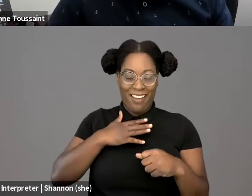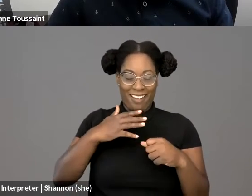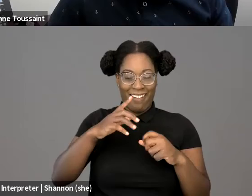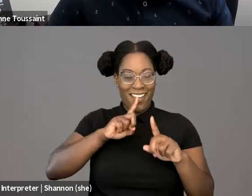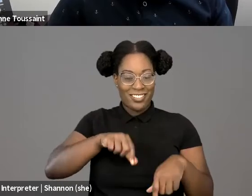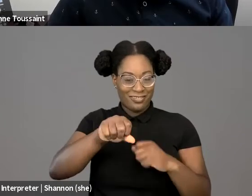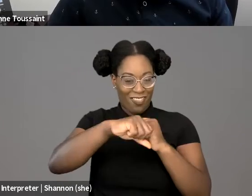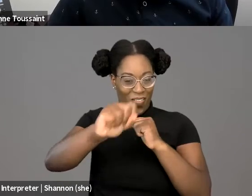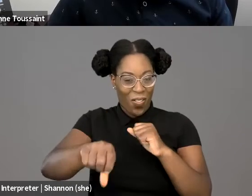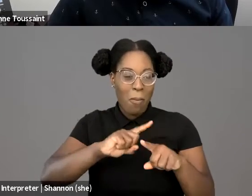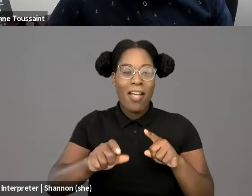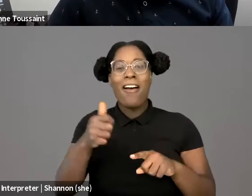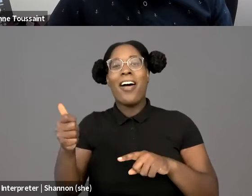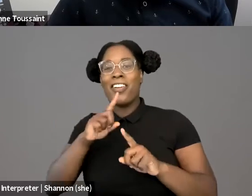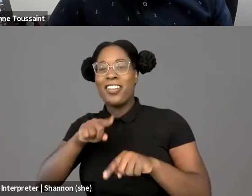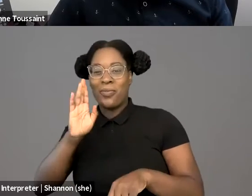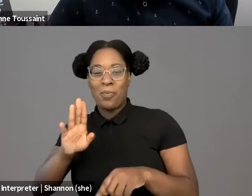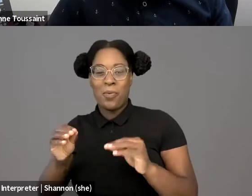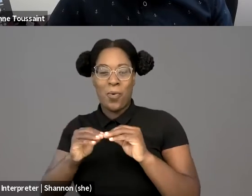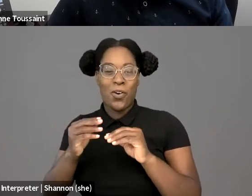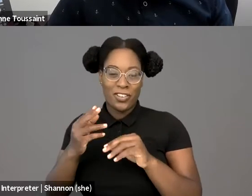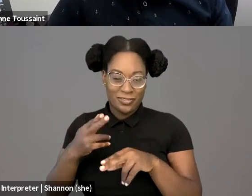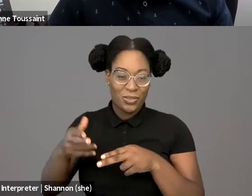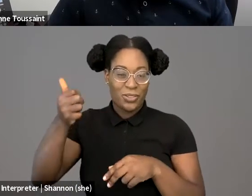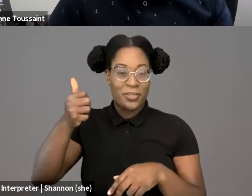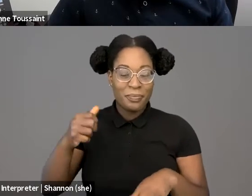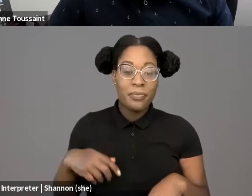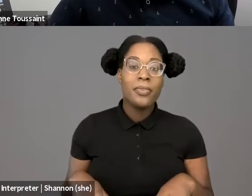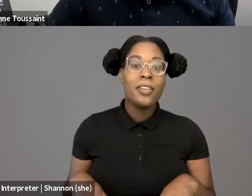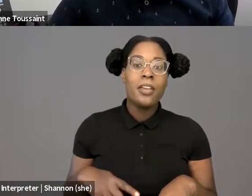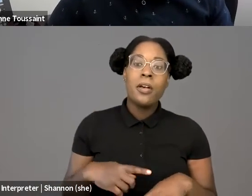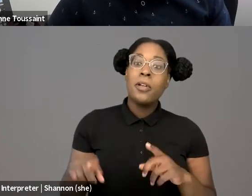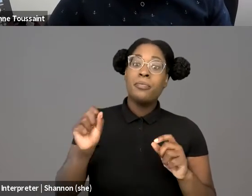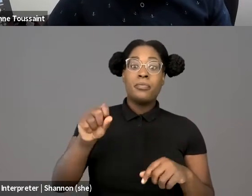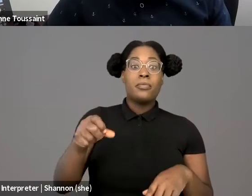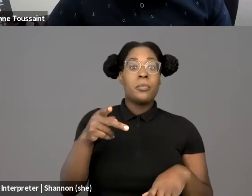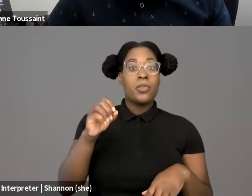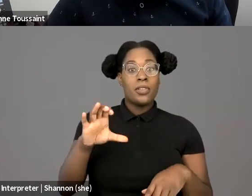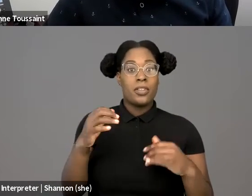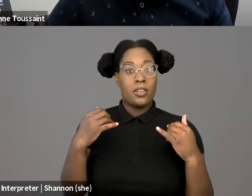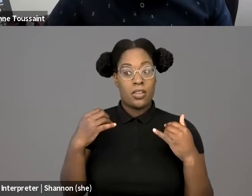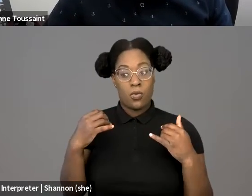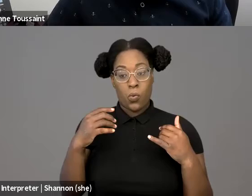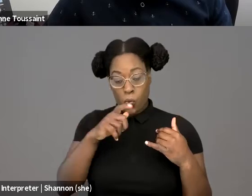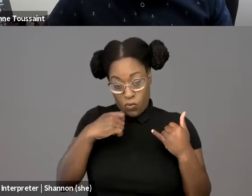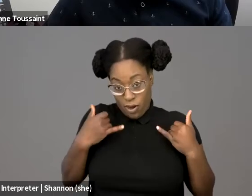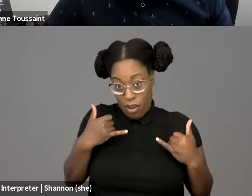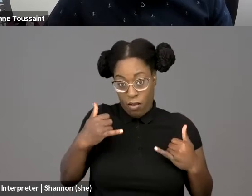people of color who've experienced unequal policing, will now be champions of equal policing.